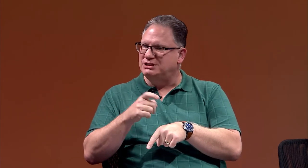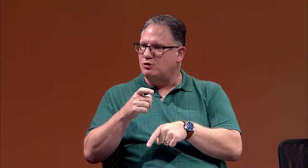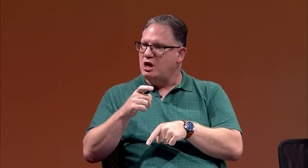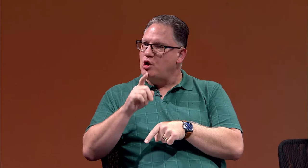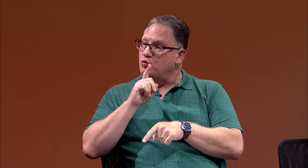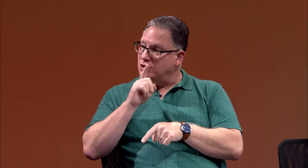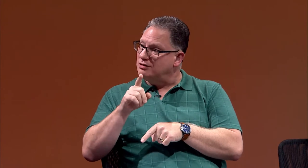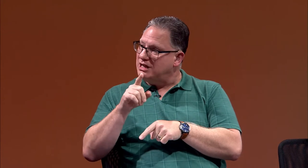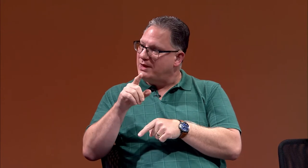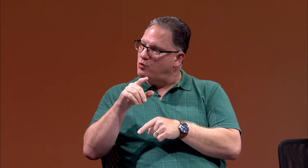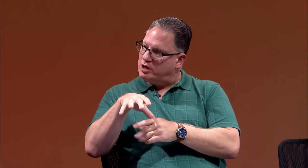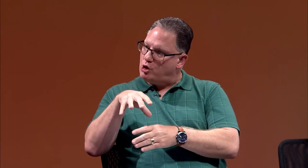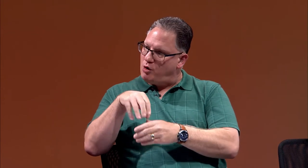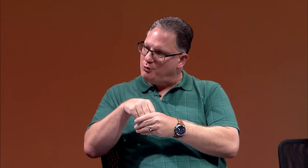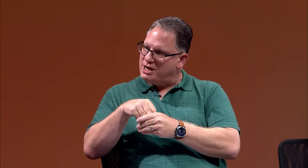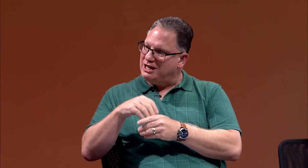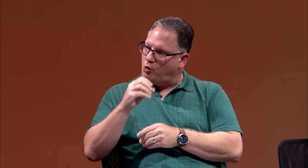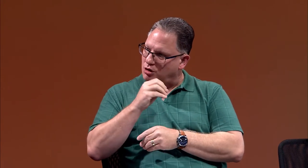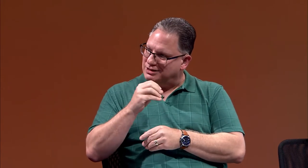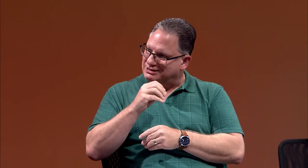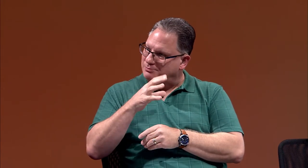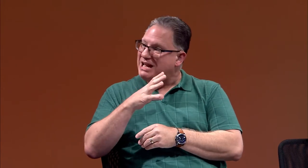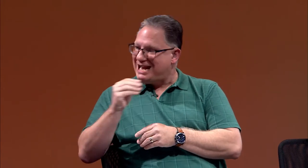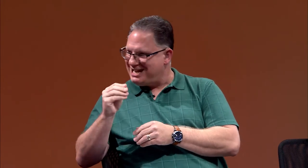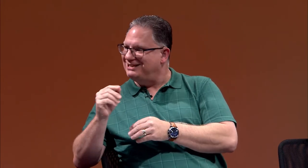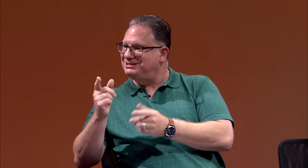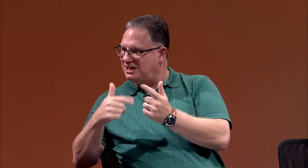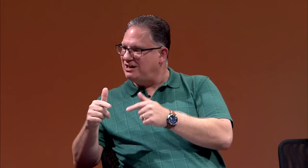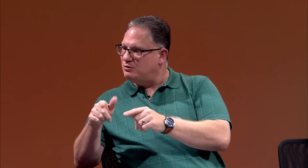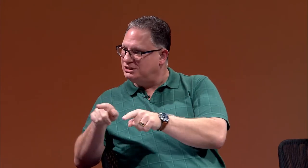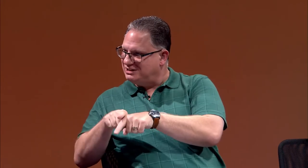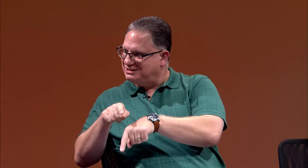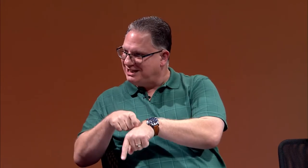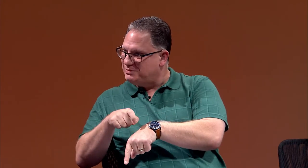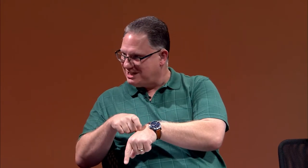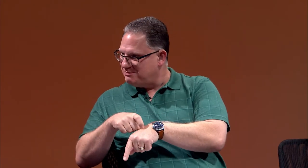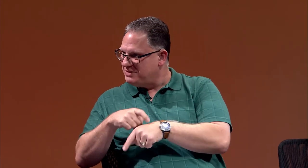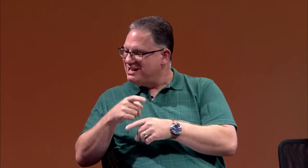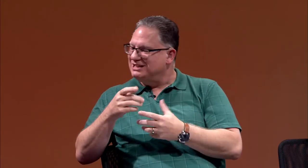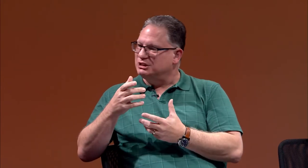so really, they were incorporating oralism and sign language at the same time.